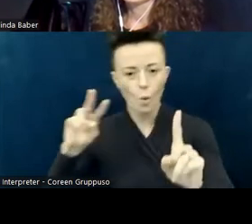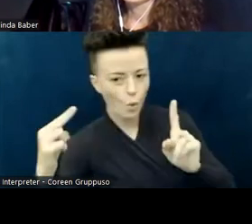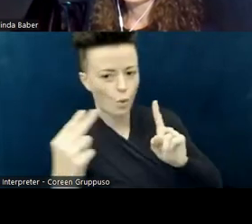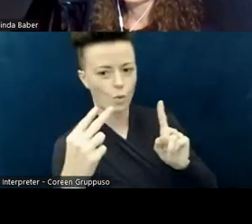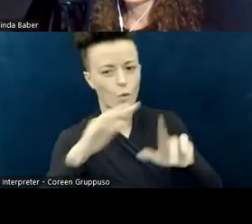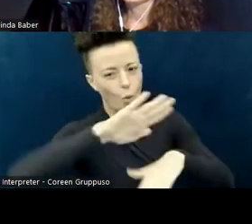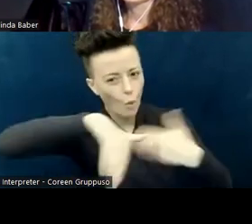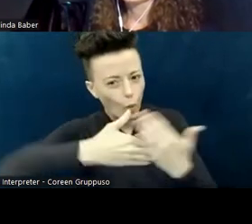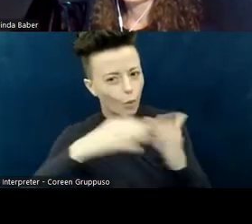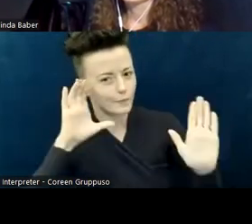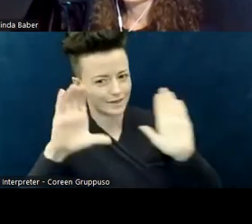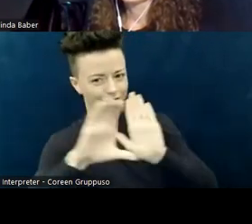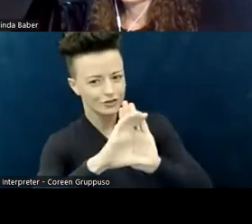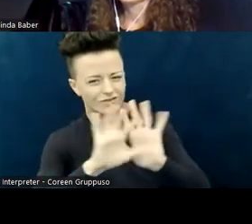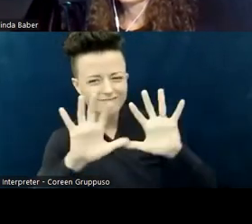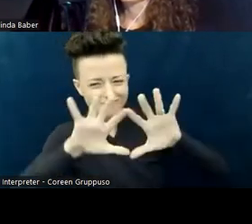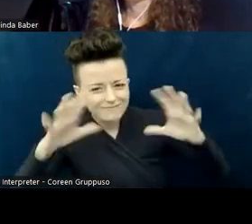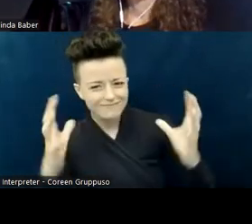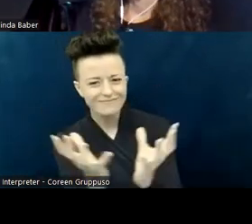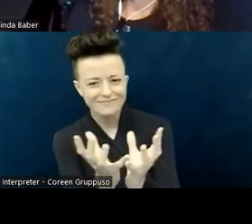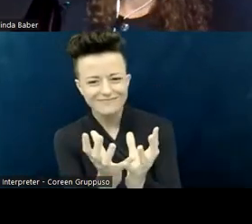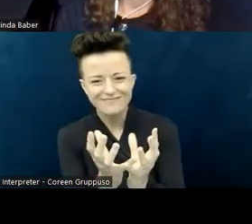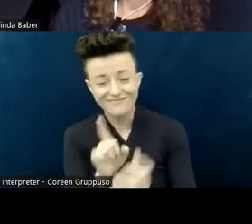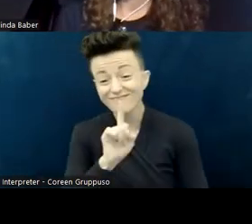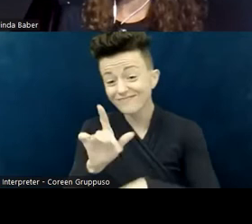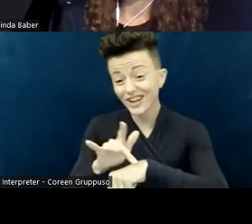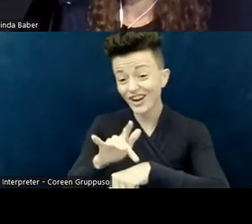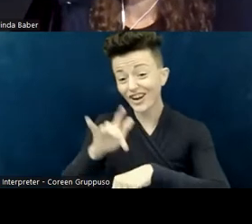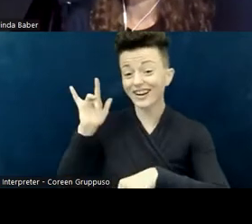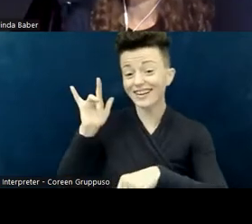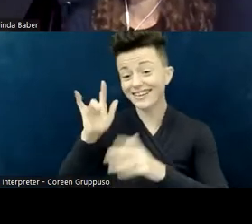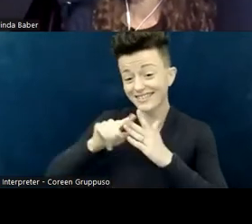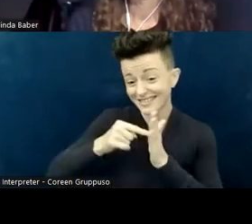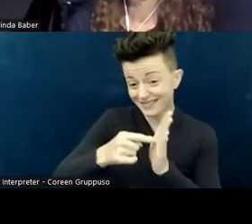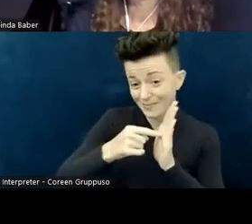An ableism example for me was early on when I was just getting involved with the Disability Committee